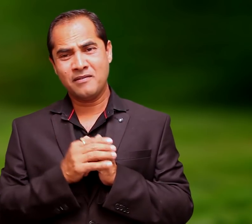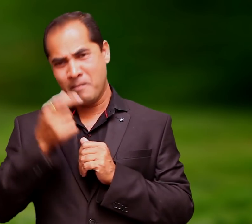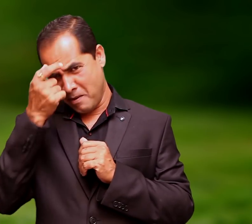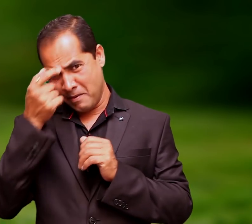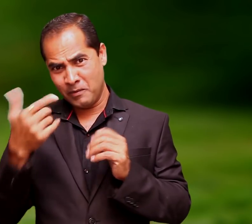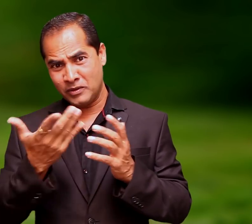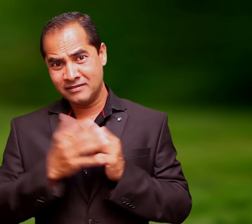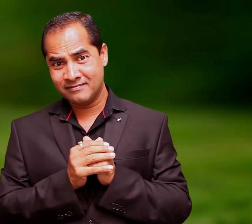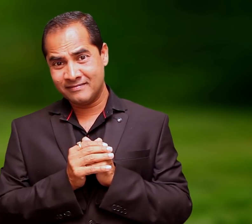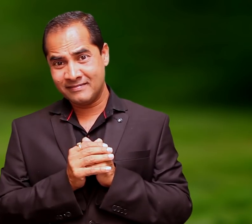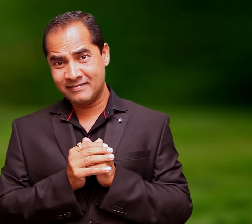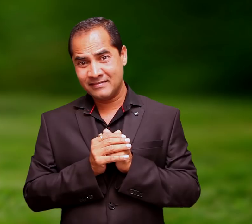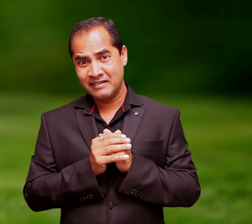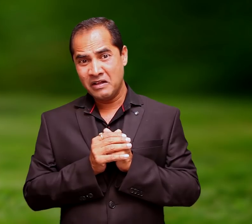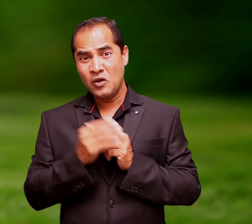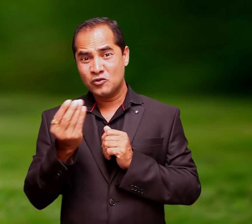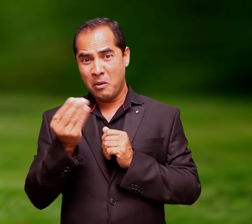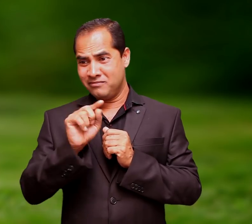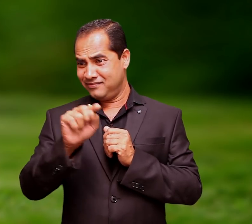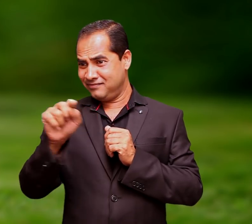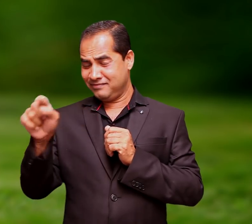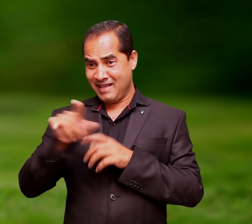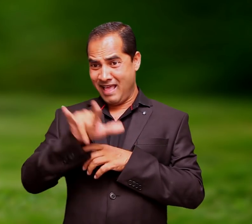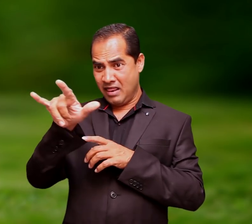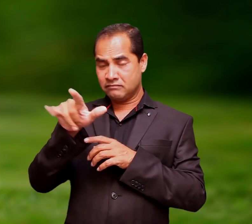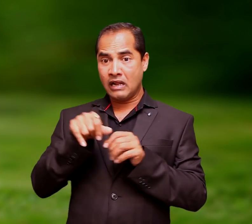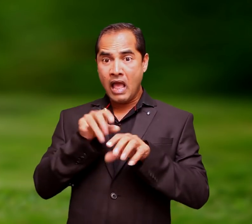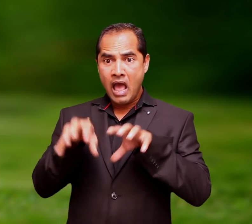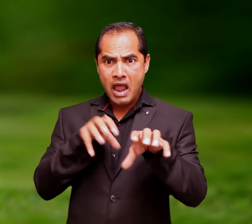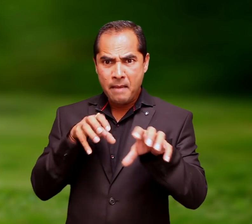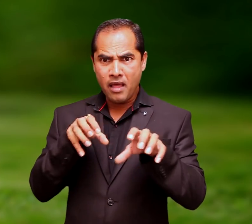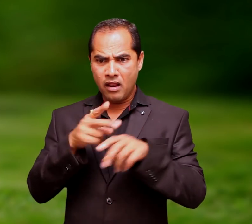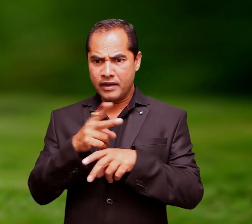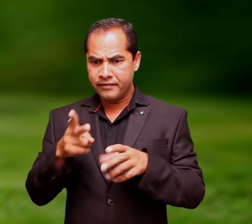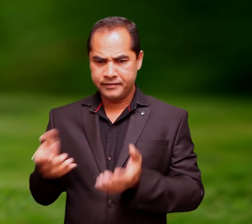the problem was that some of the airlines did not allow transporting